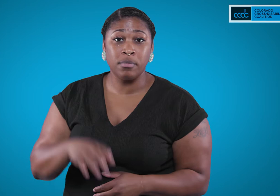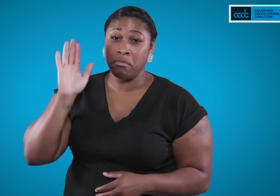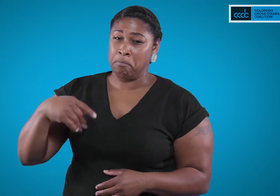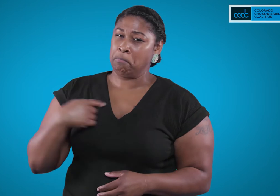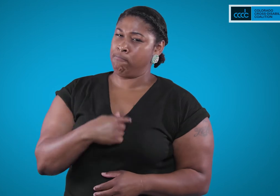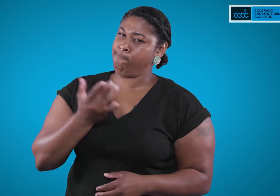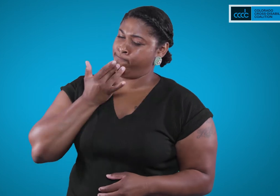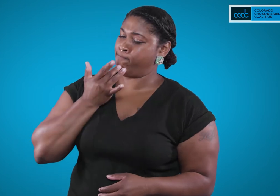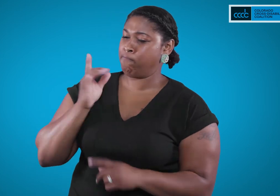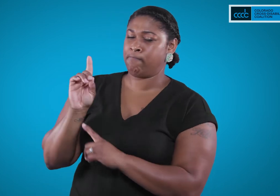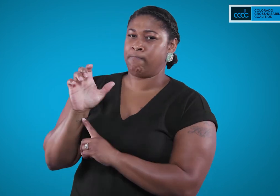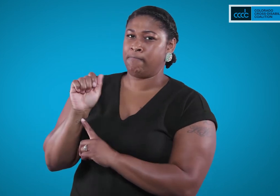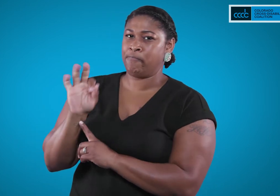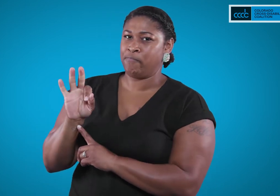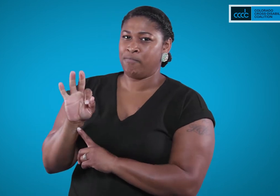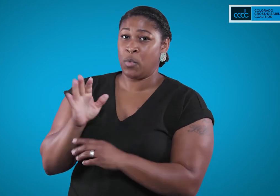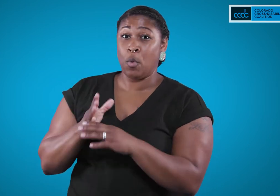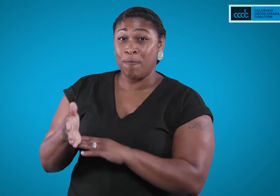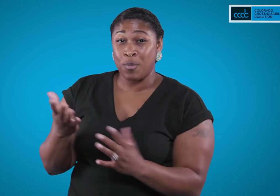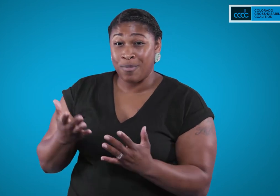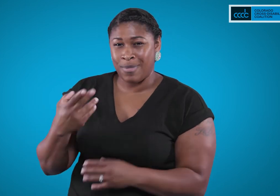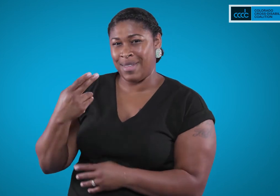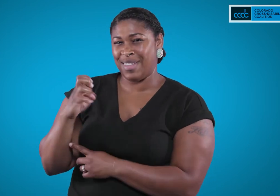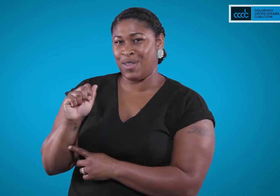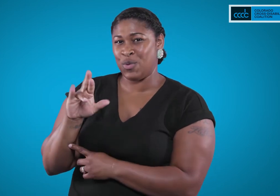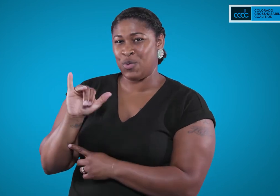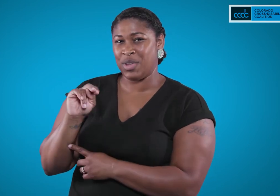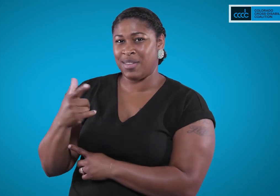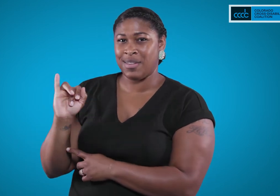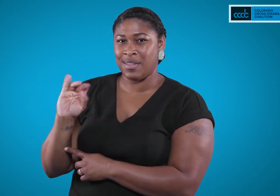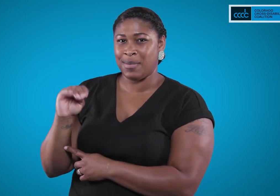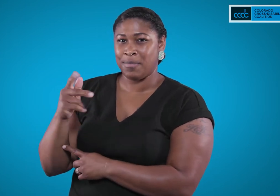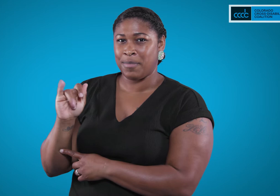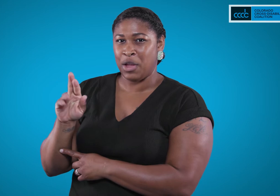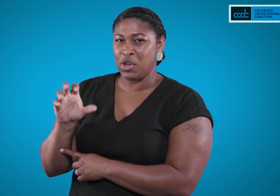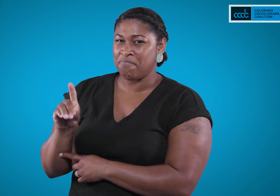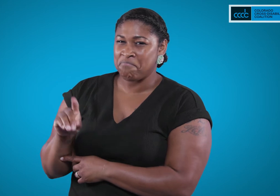More deaf people prefer it instead of “hearing-impaired”